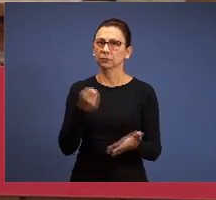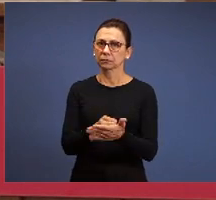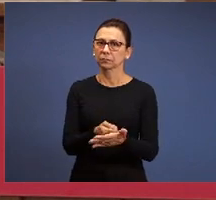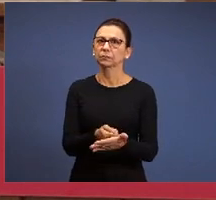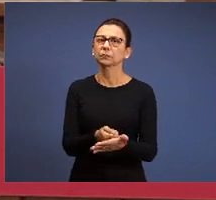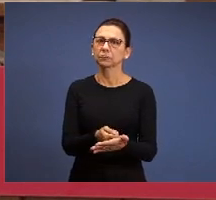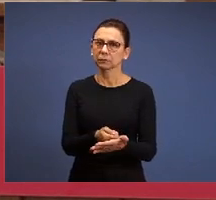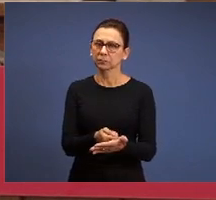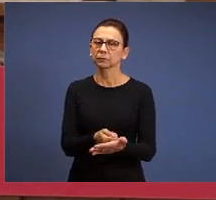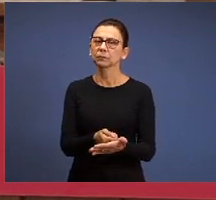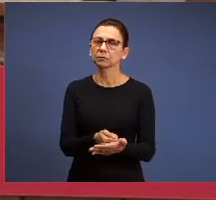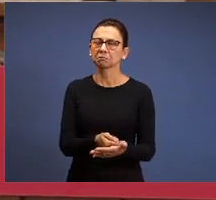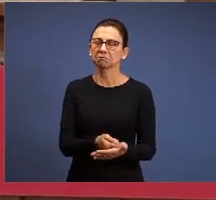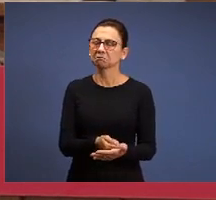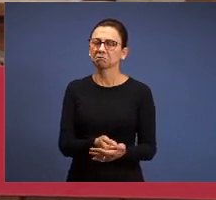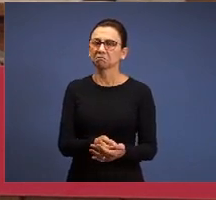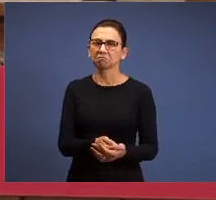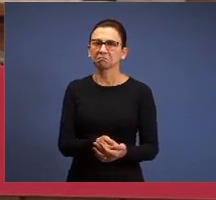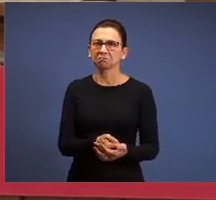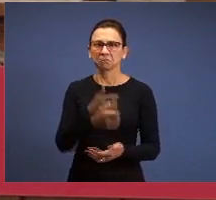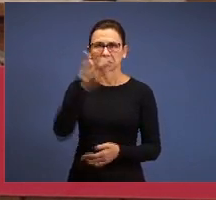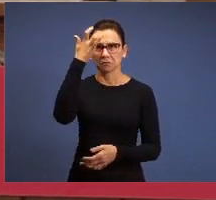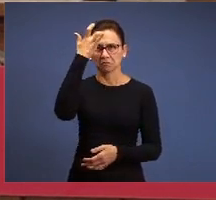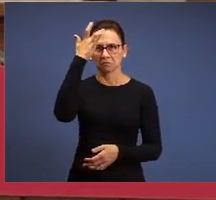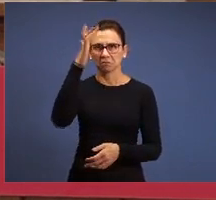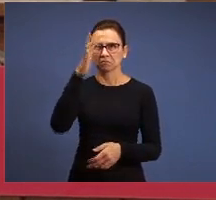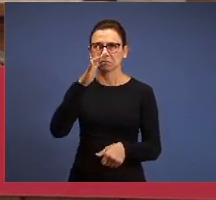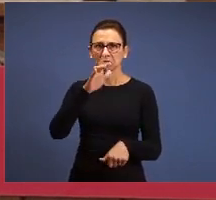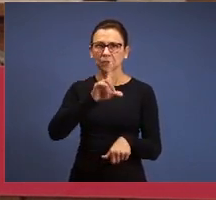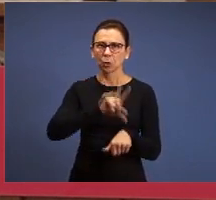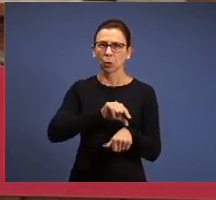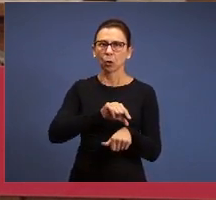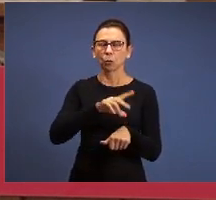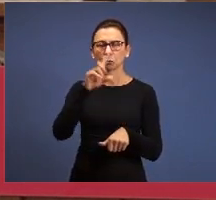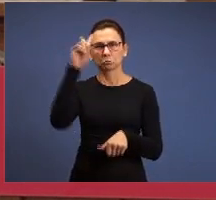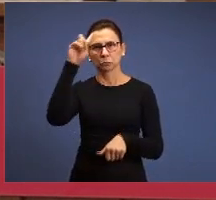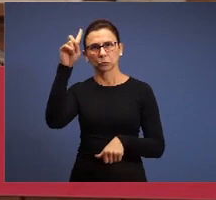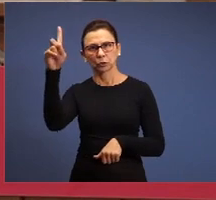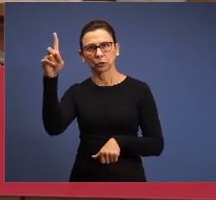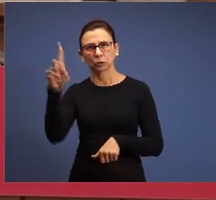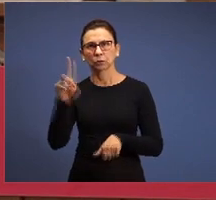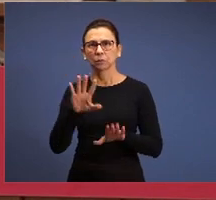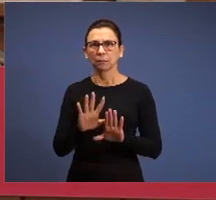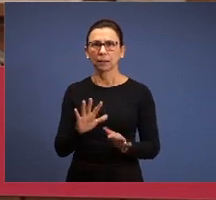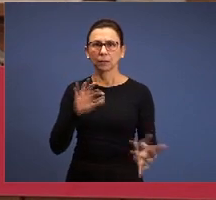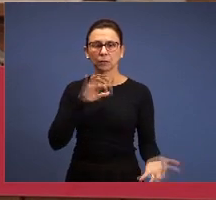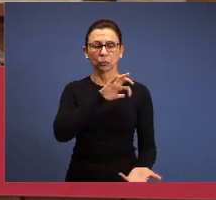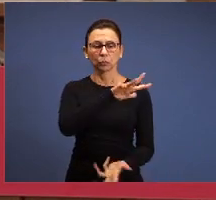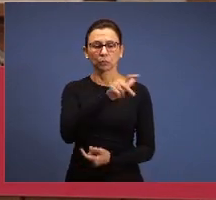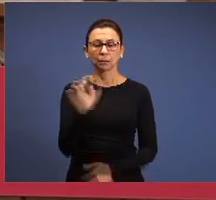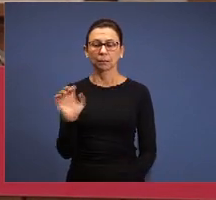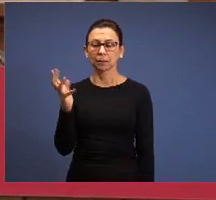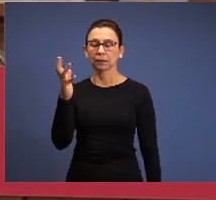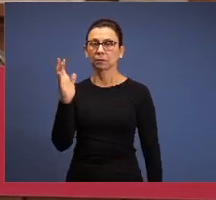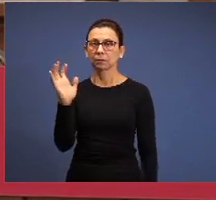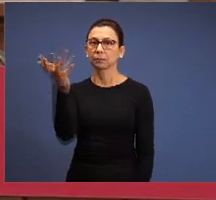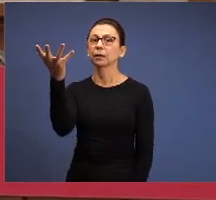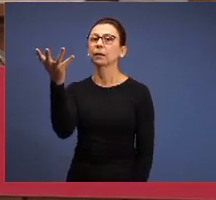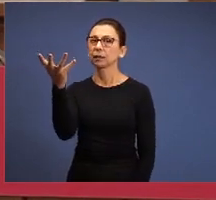nobody knows the day, hour, but the signs are there and the prophetic moment